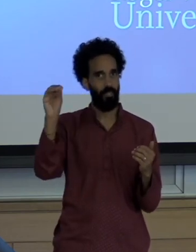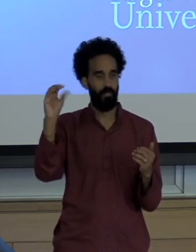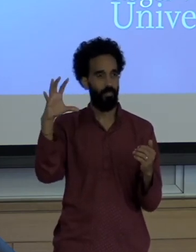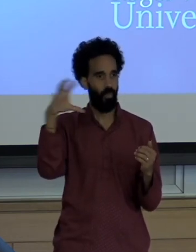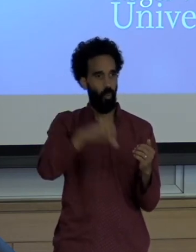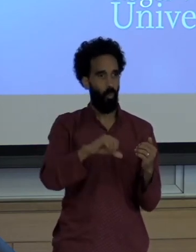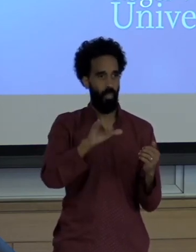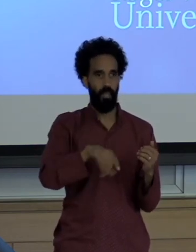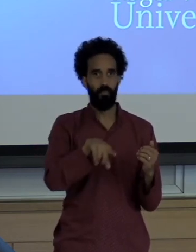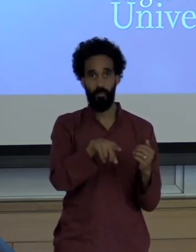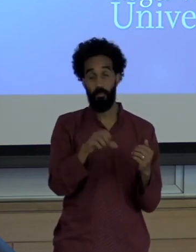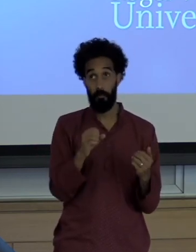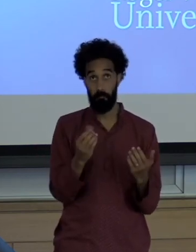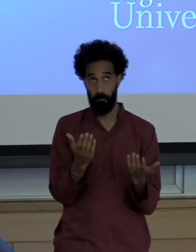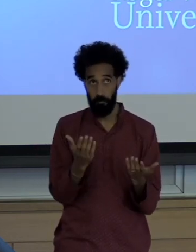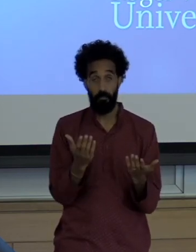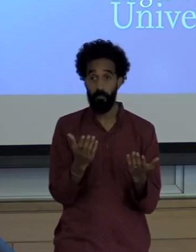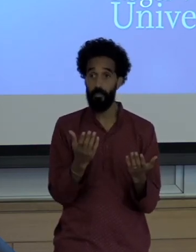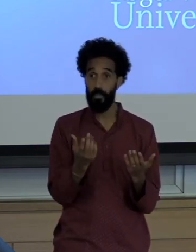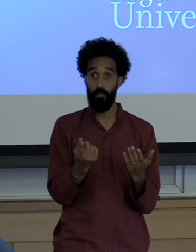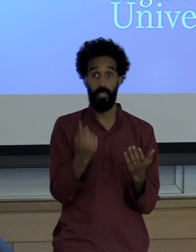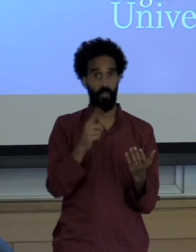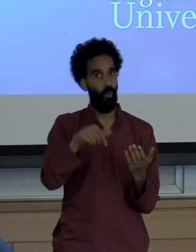So so that's the story right? So there are